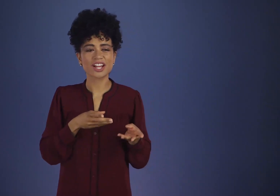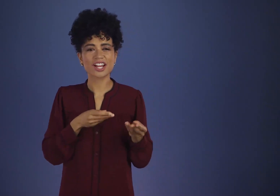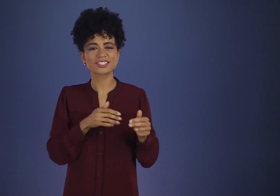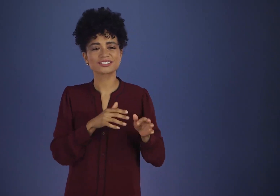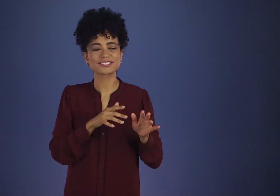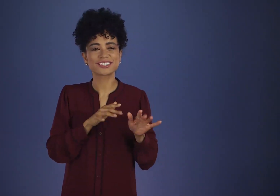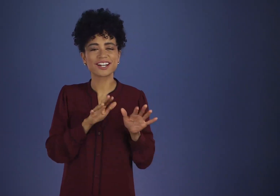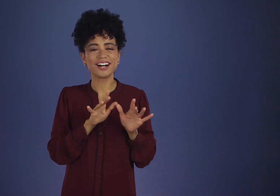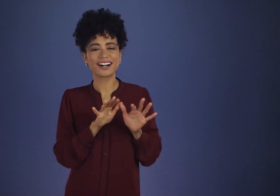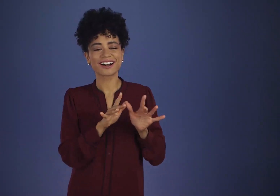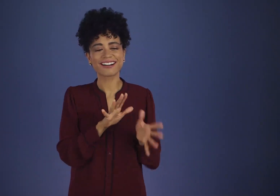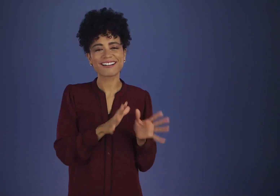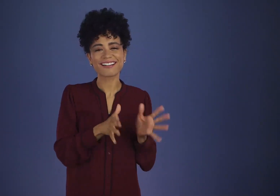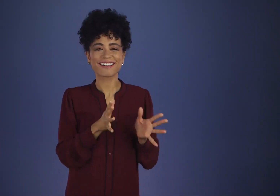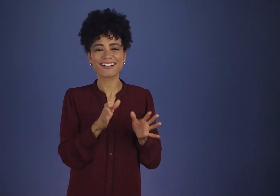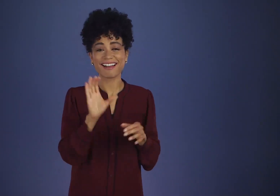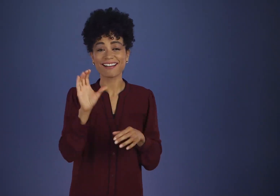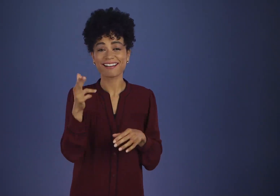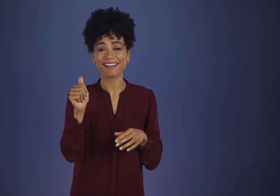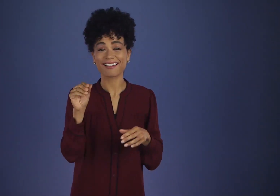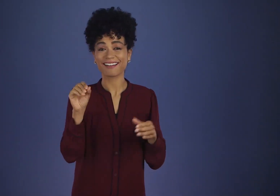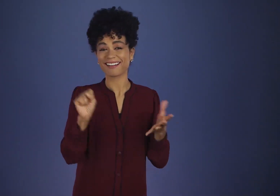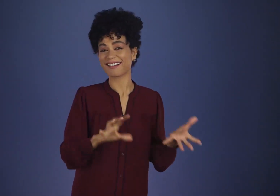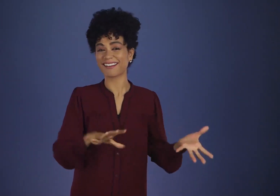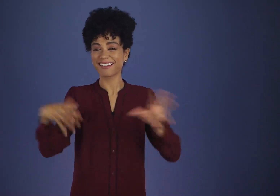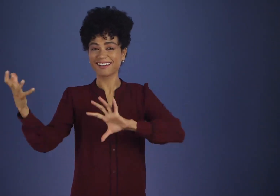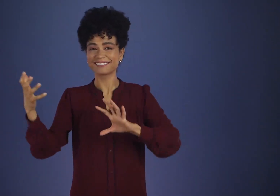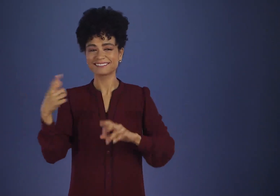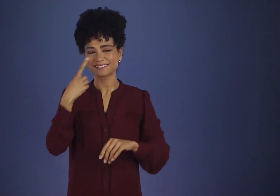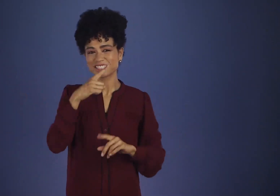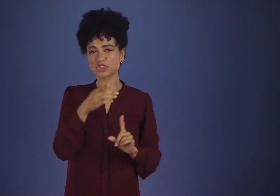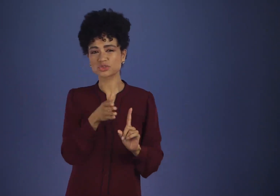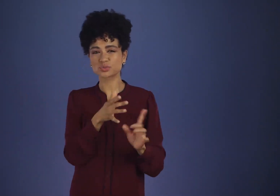Children of chaos, we have defiantly played with every brand of fire,